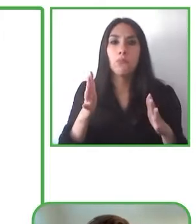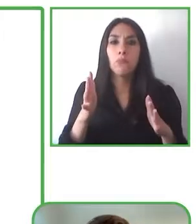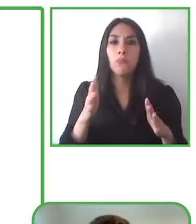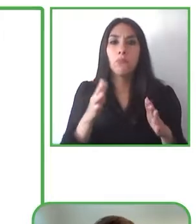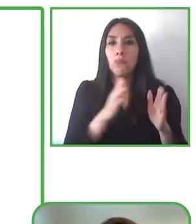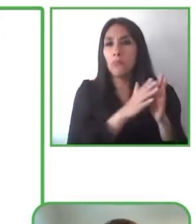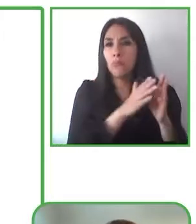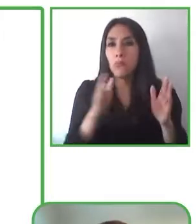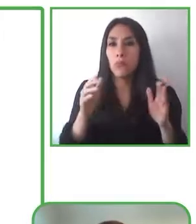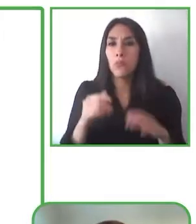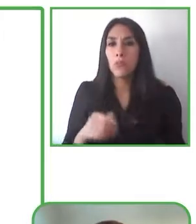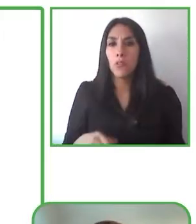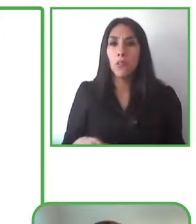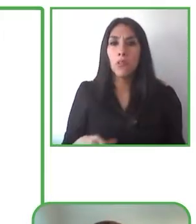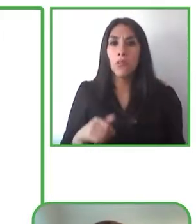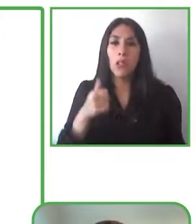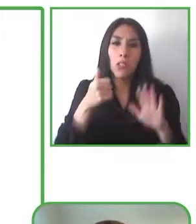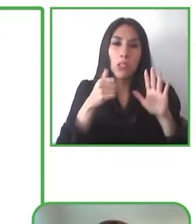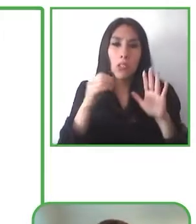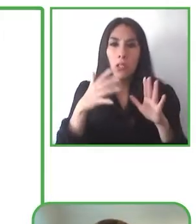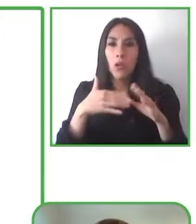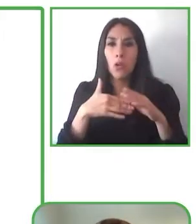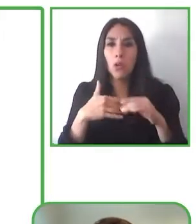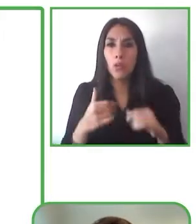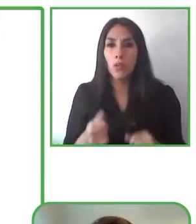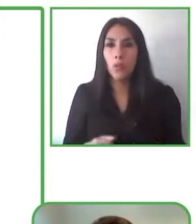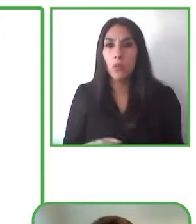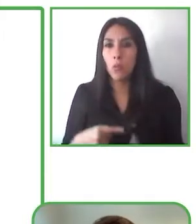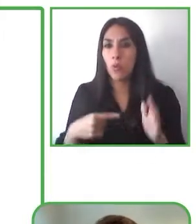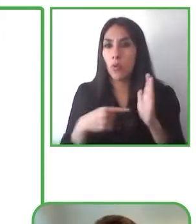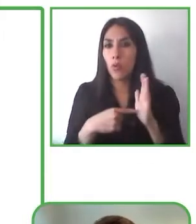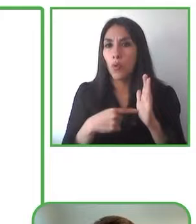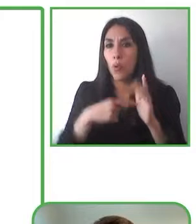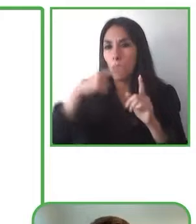And then where we are today is that we have more than 200 schools using SubReader